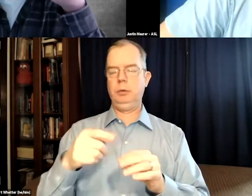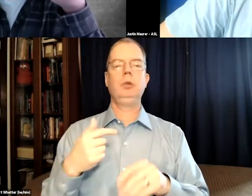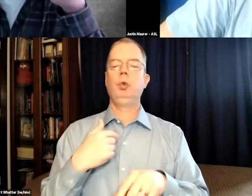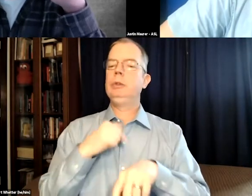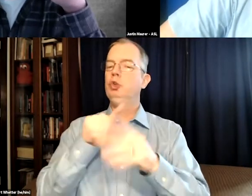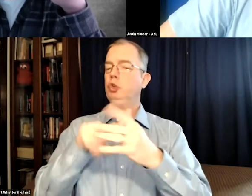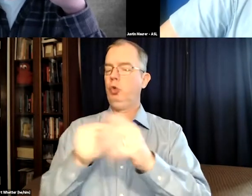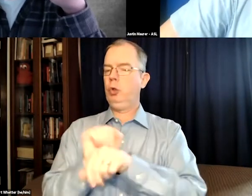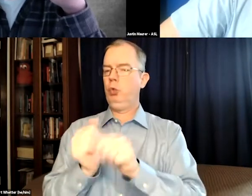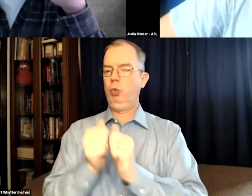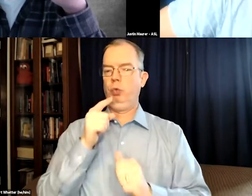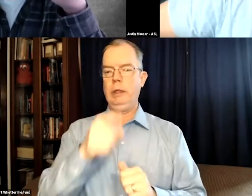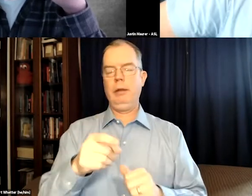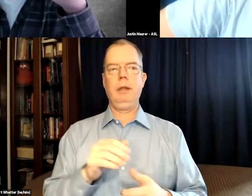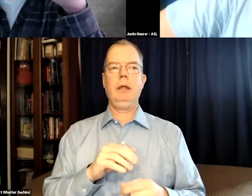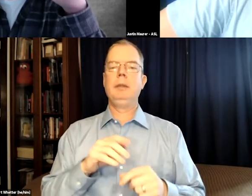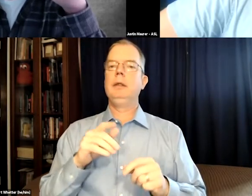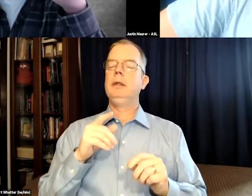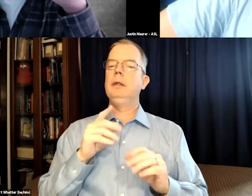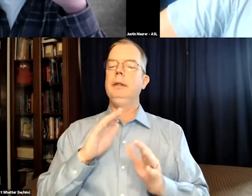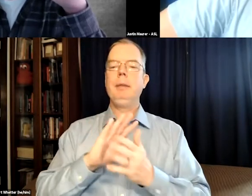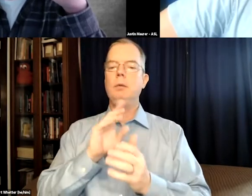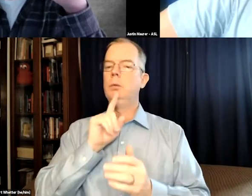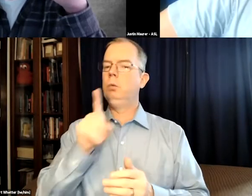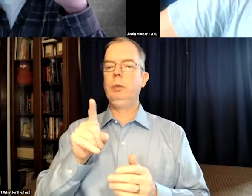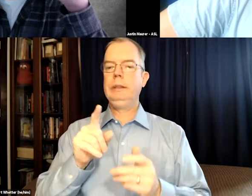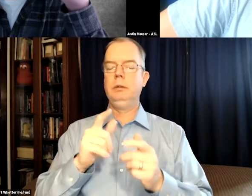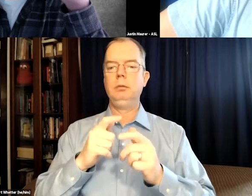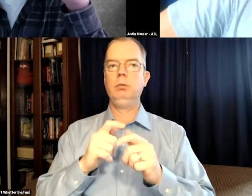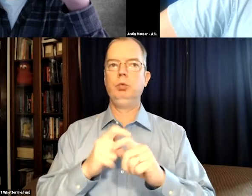And that's a captioning company called 3Play. And we started working with them.